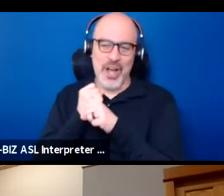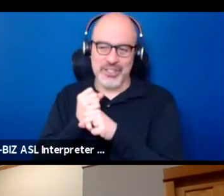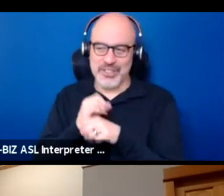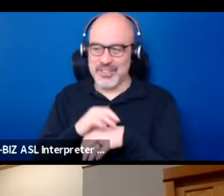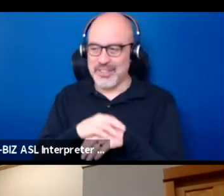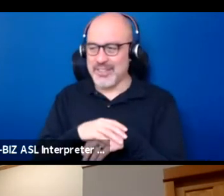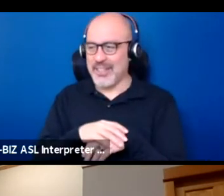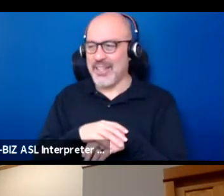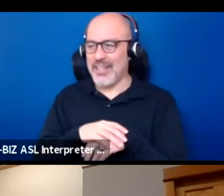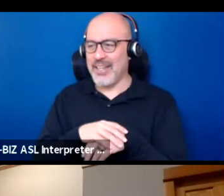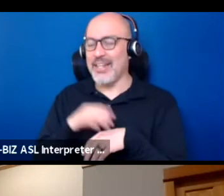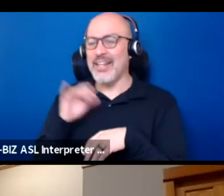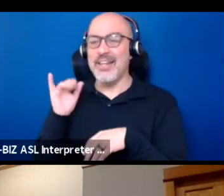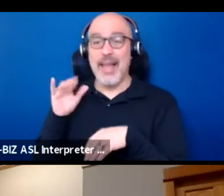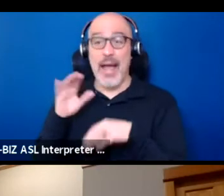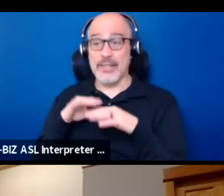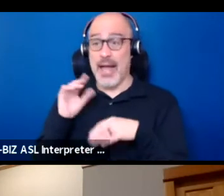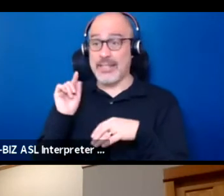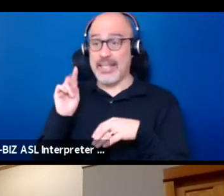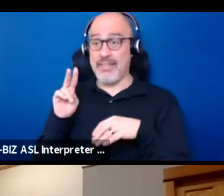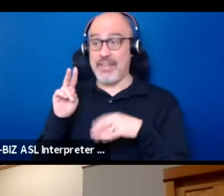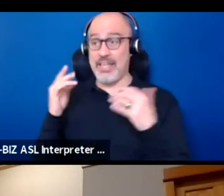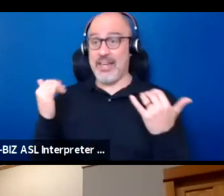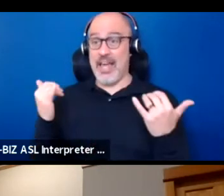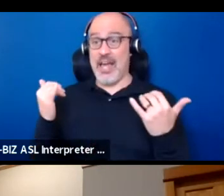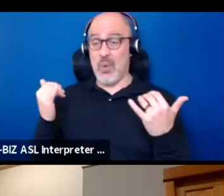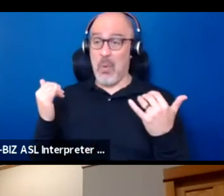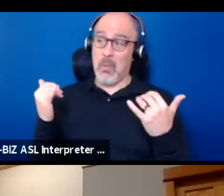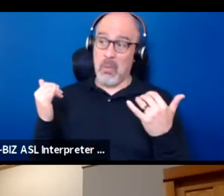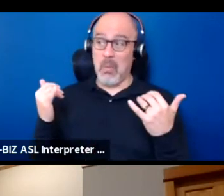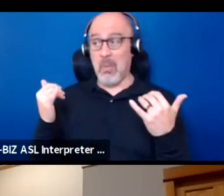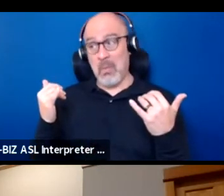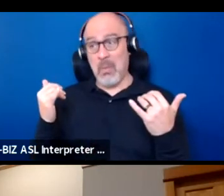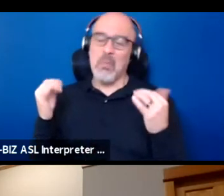That's all on TV, which is kind of a bit more mainstream way